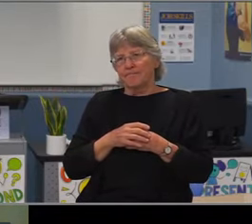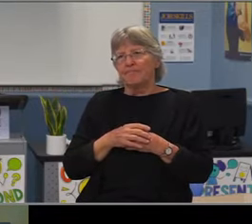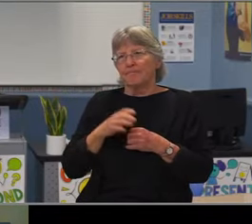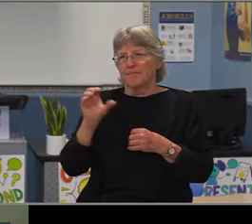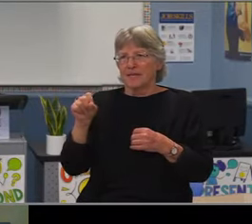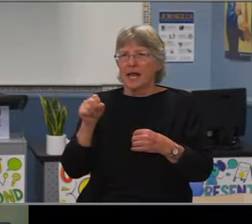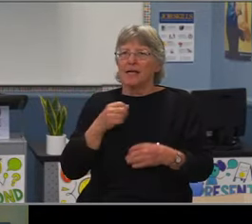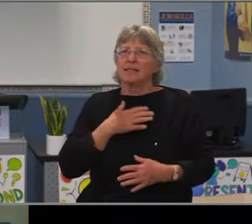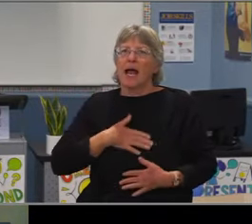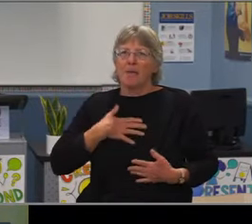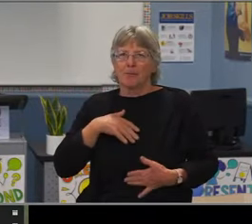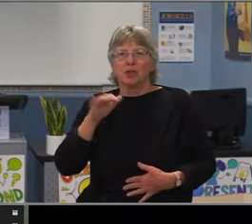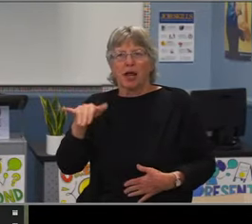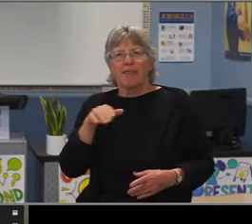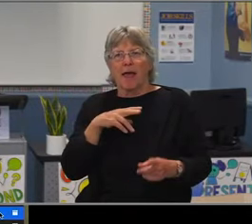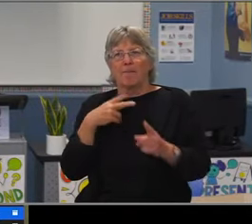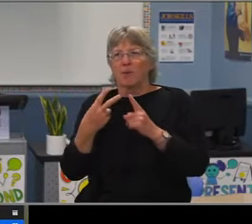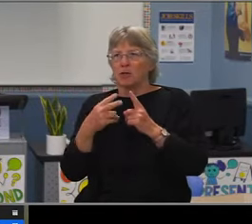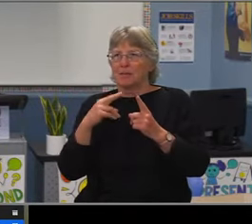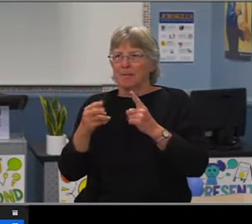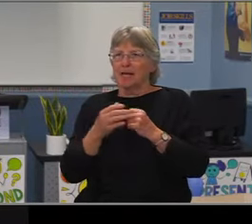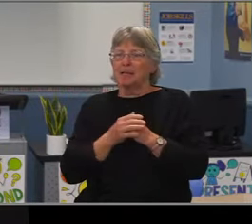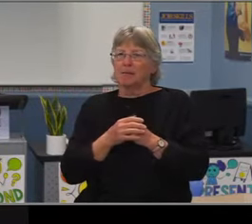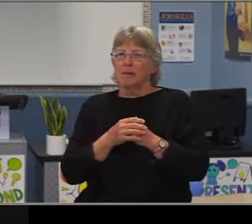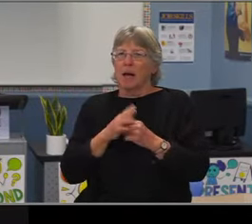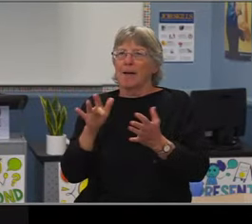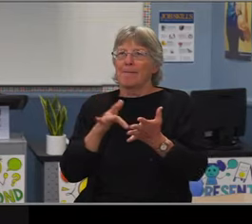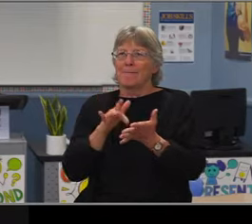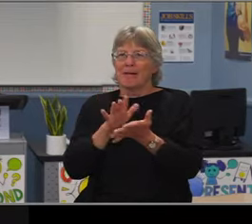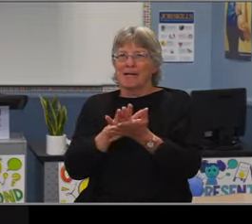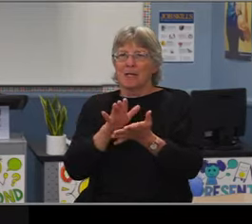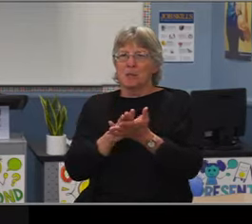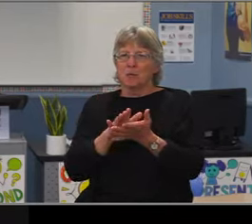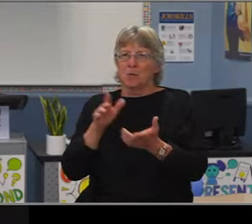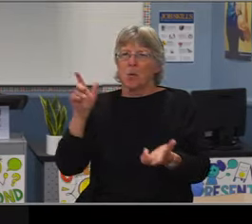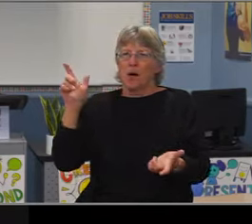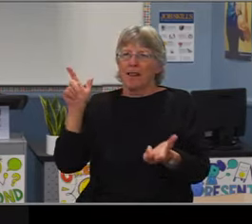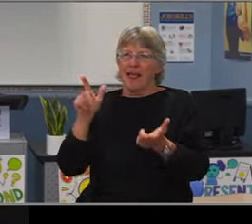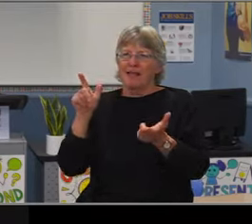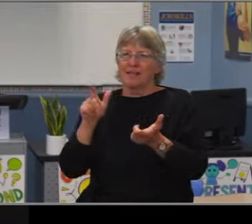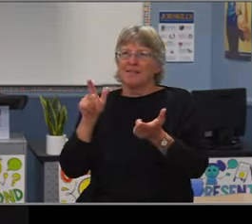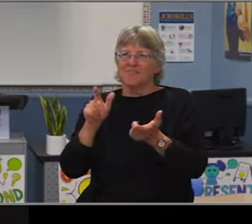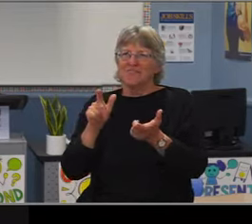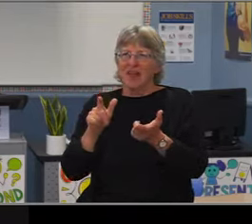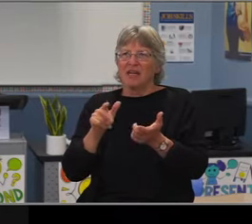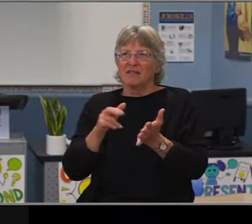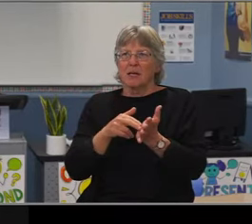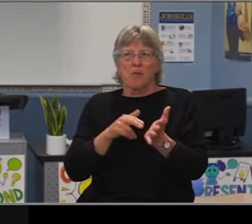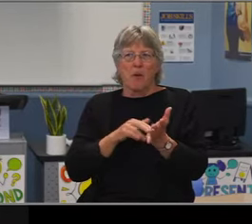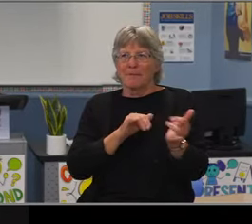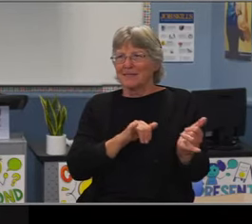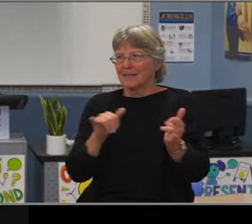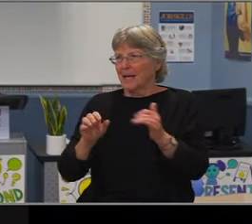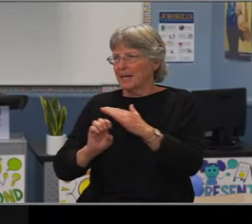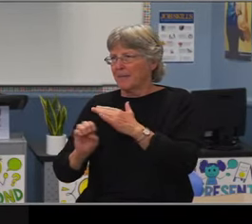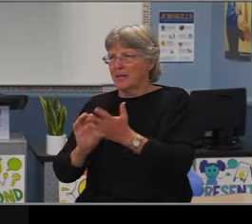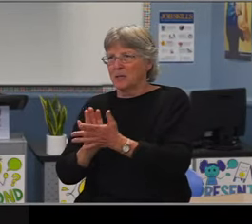in that case all in favor? Dr. Benita's? Aye. Ms. Kerr? Aye Mr. Meyer? Aye